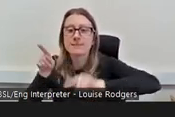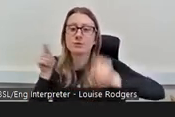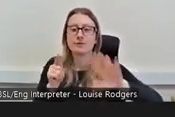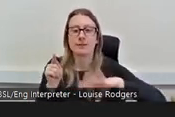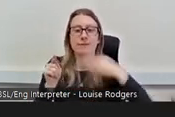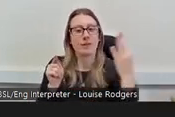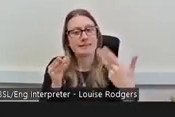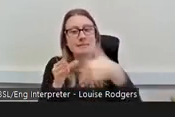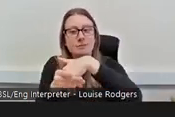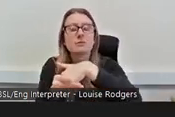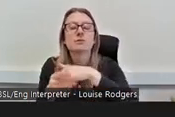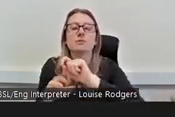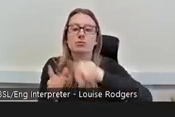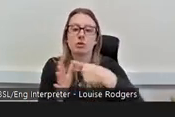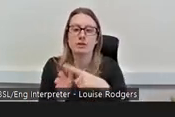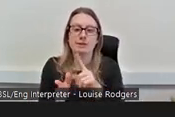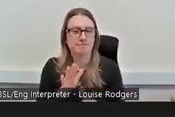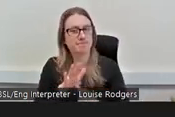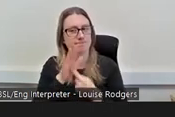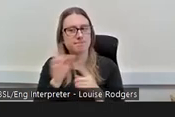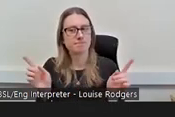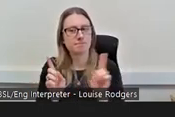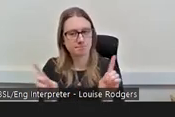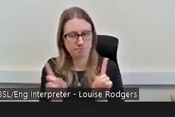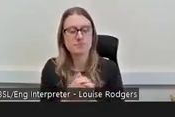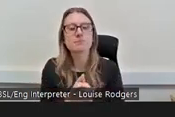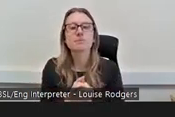I think the main thing is and I think funders need to do this better as